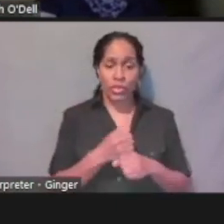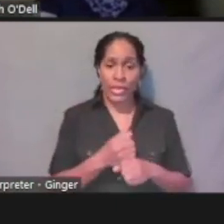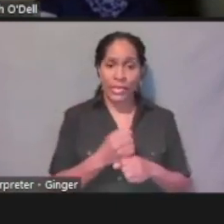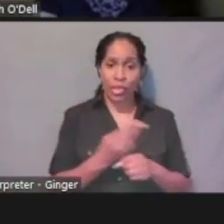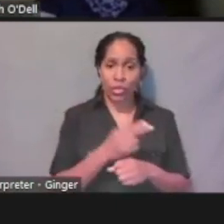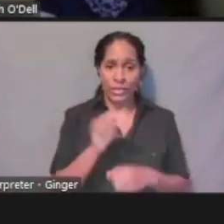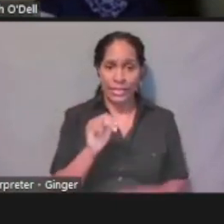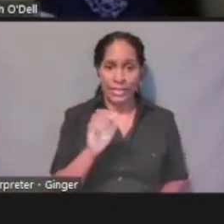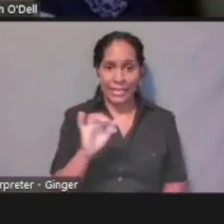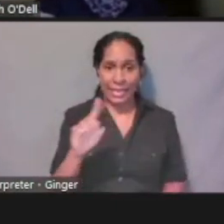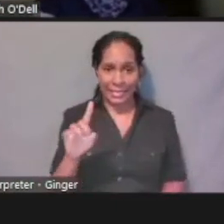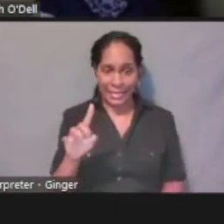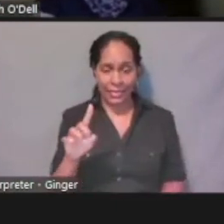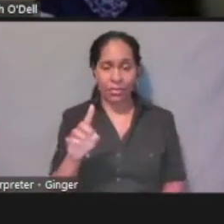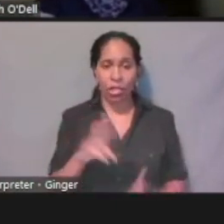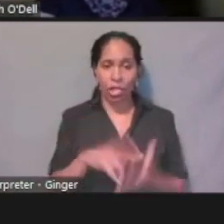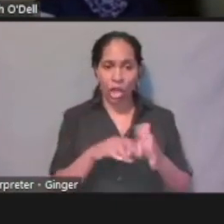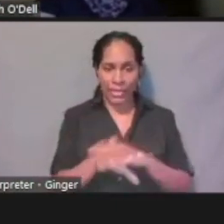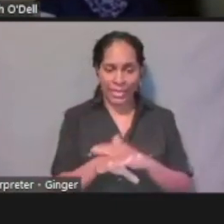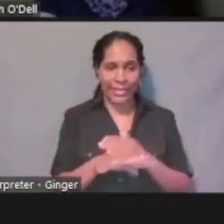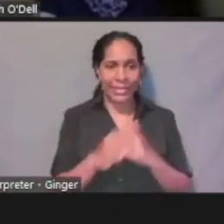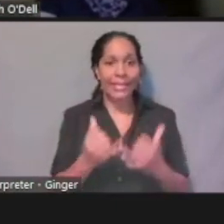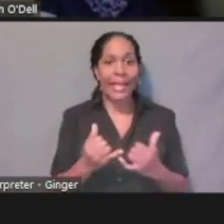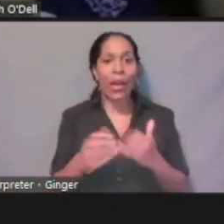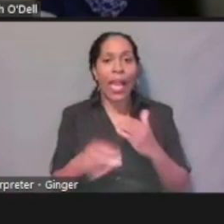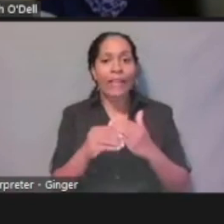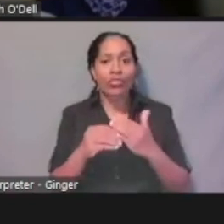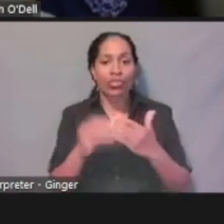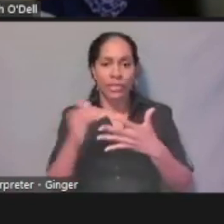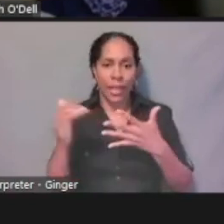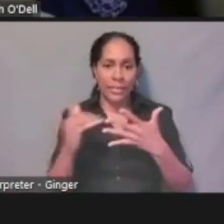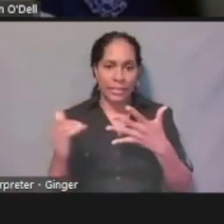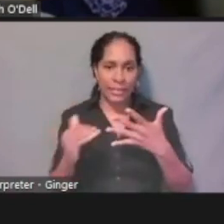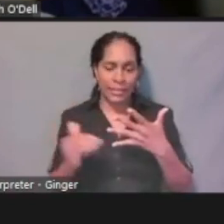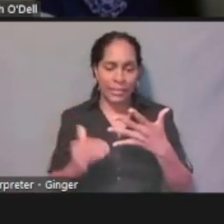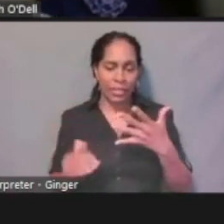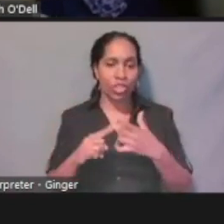but now we have to do extra steps to enhance that account.